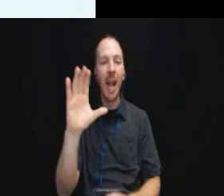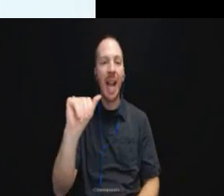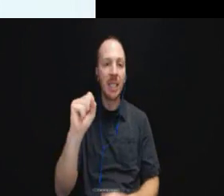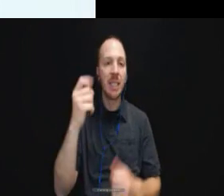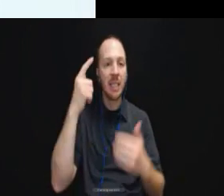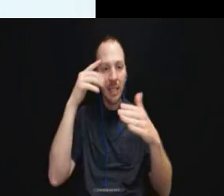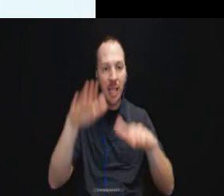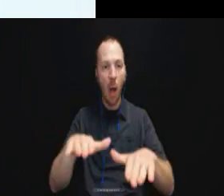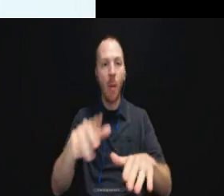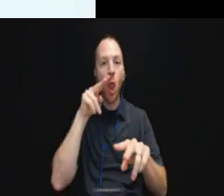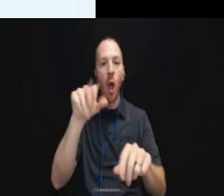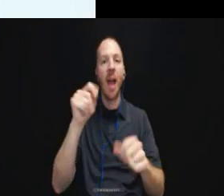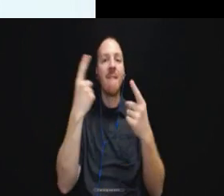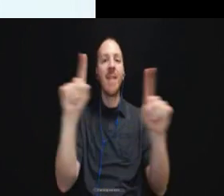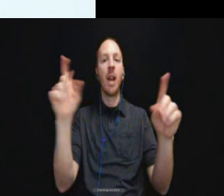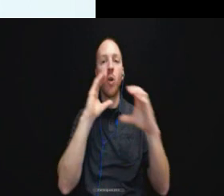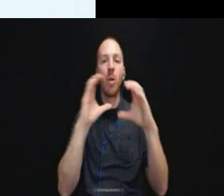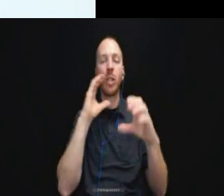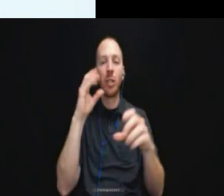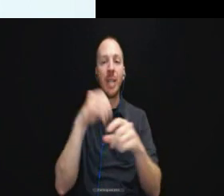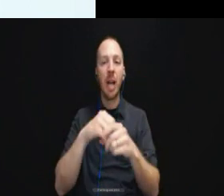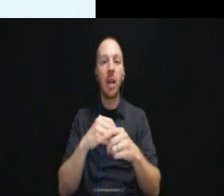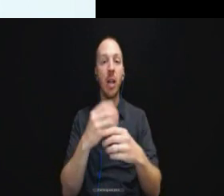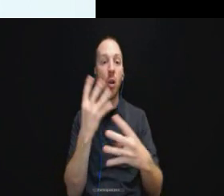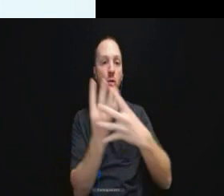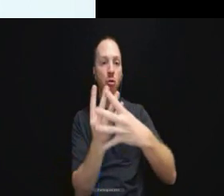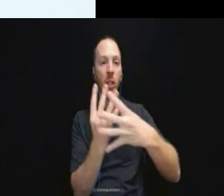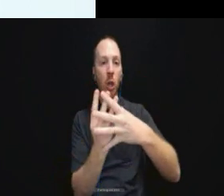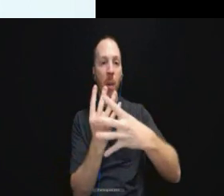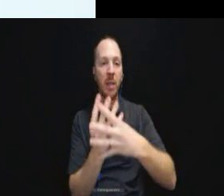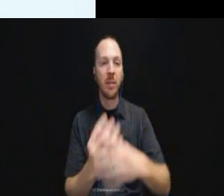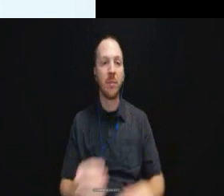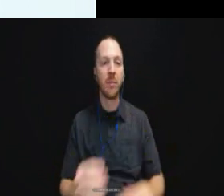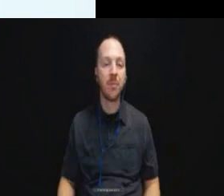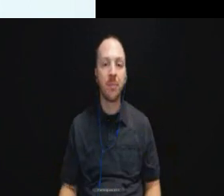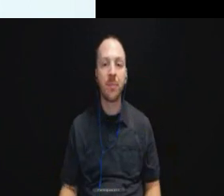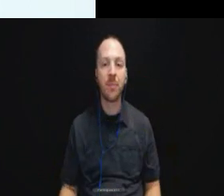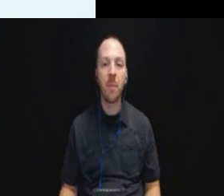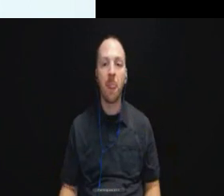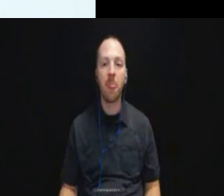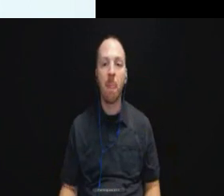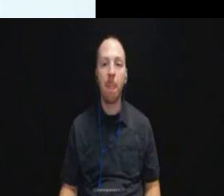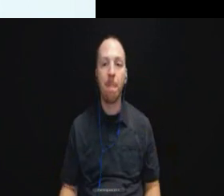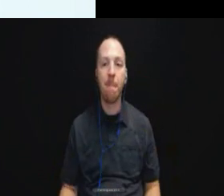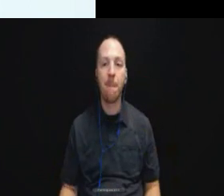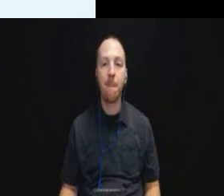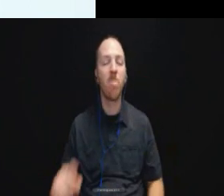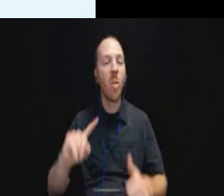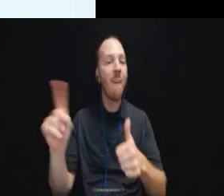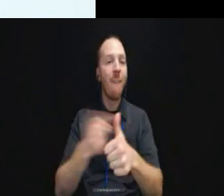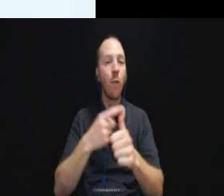Looking at effective communication in correctional settings, and the first lesson we have here